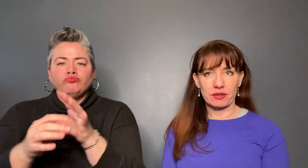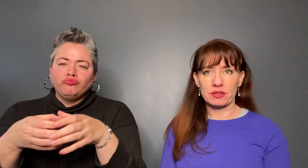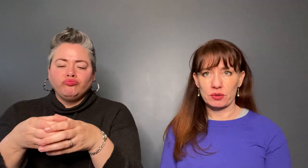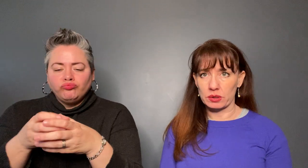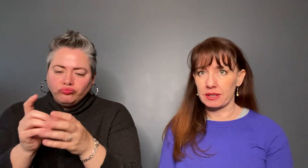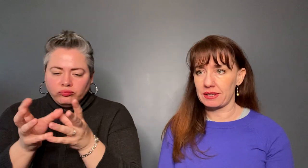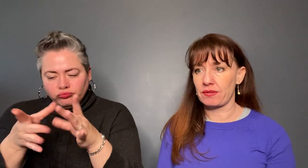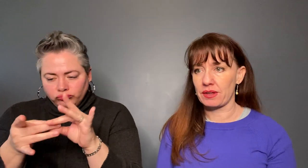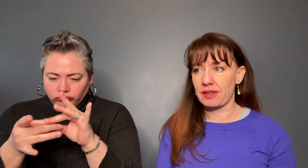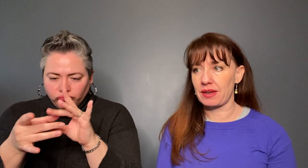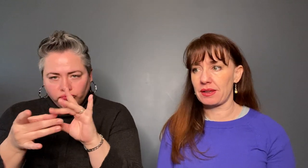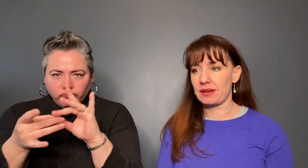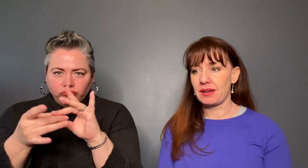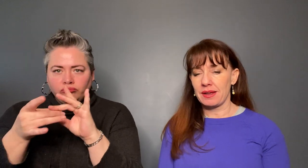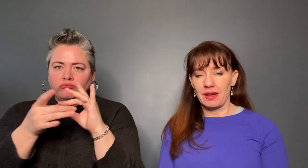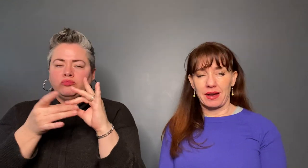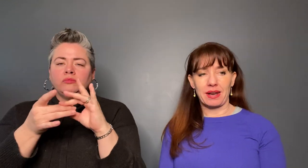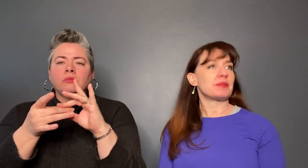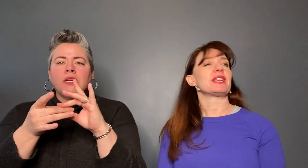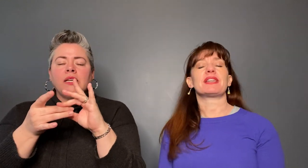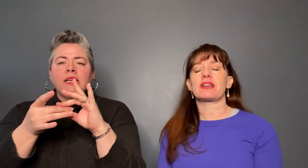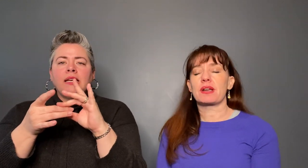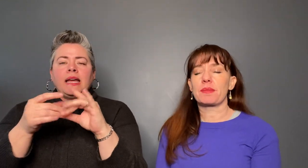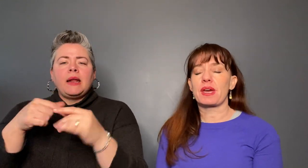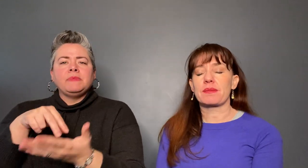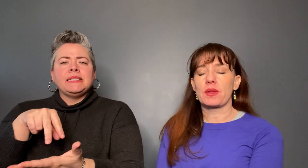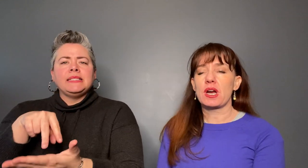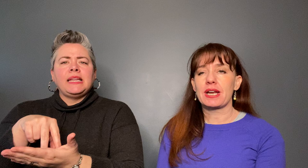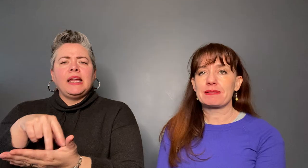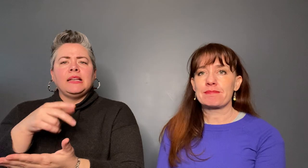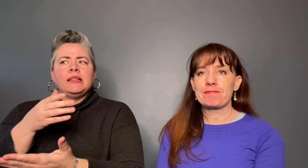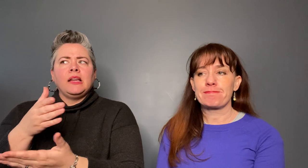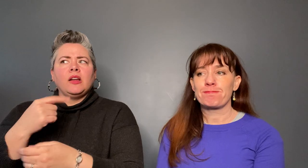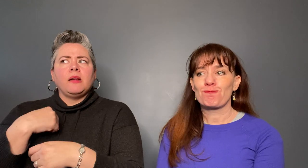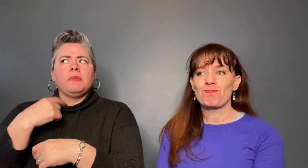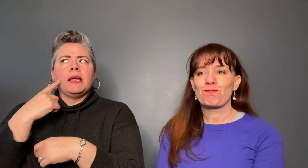the stories and everything. I'm standing there and I'm thinking